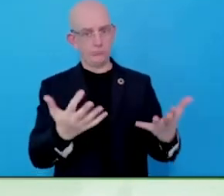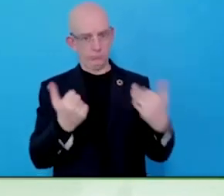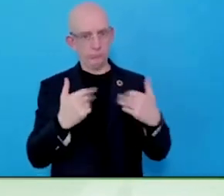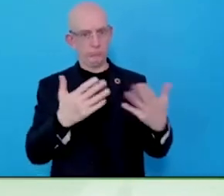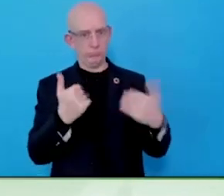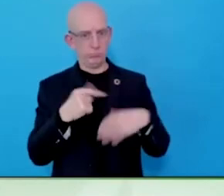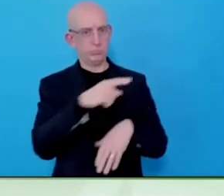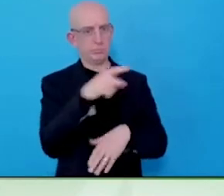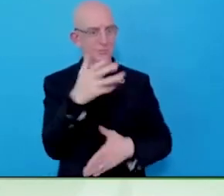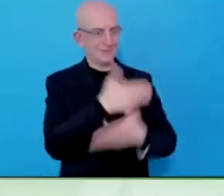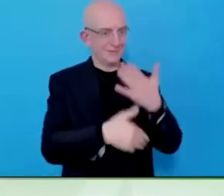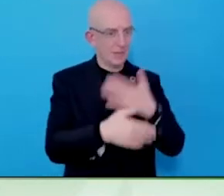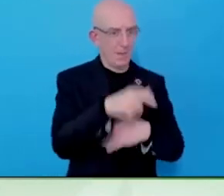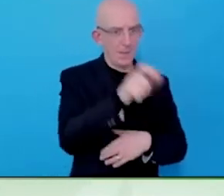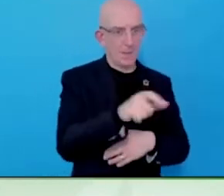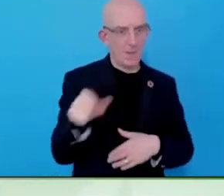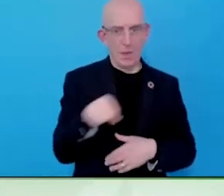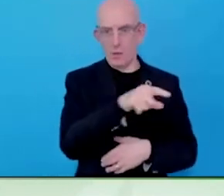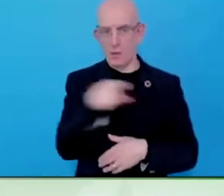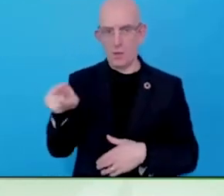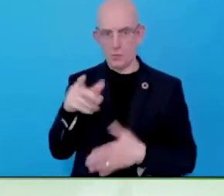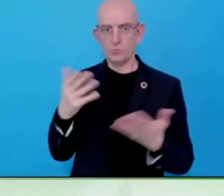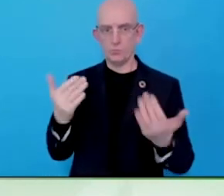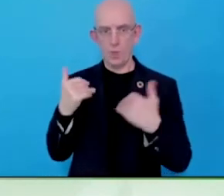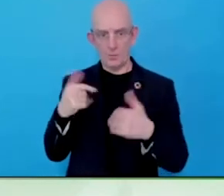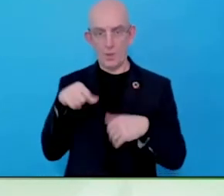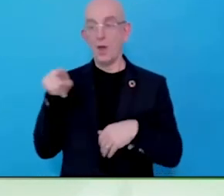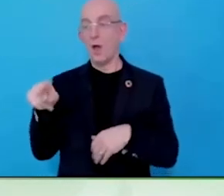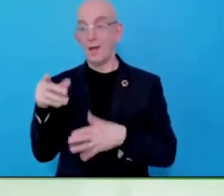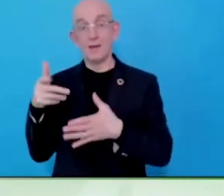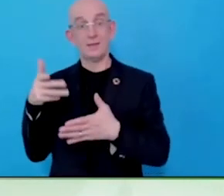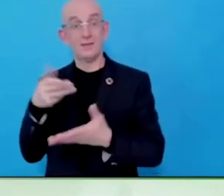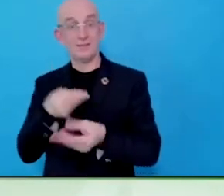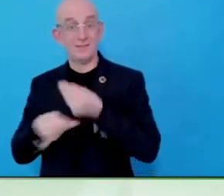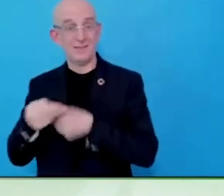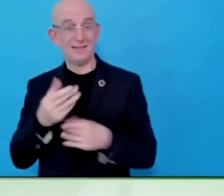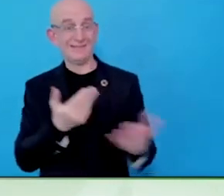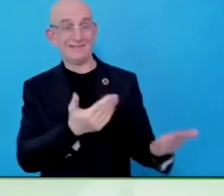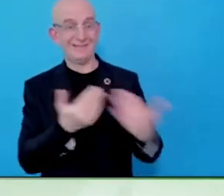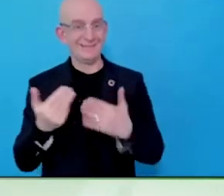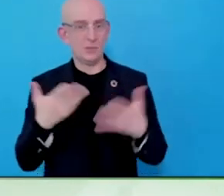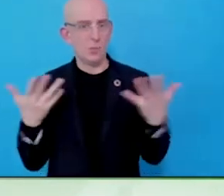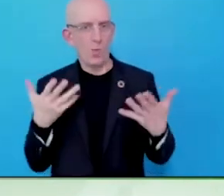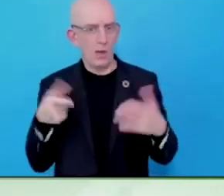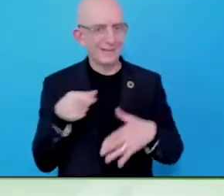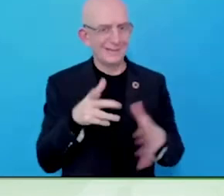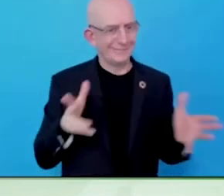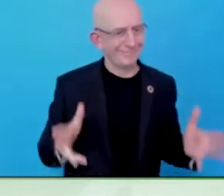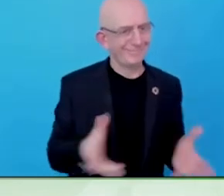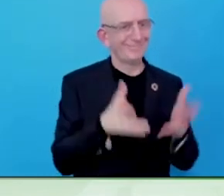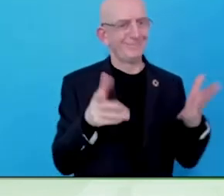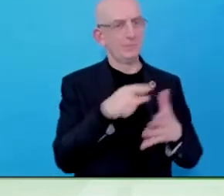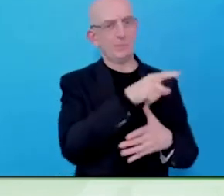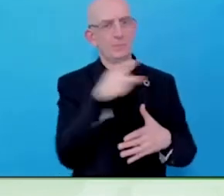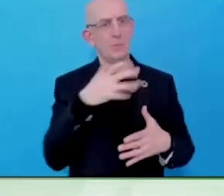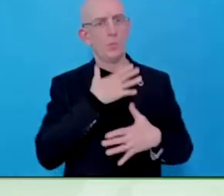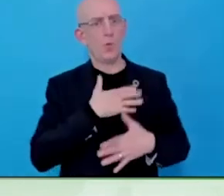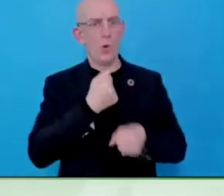That chunk is usually missing in most job markets. All of the attention for disabled people is focused just on them as